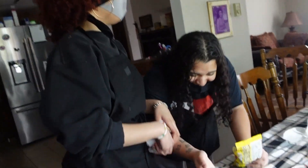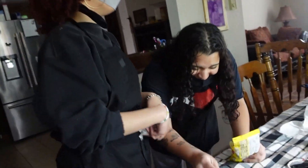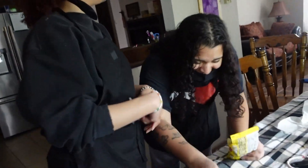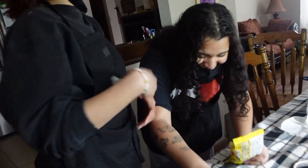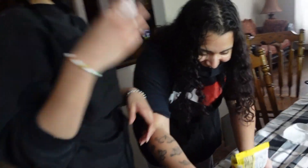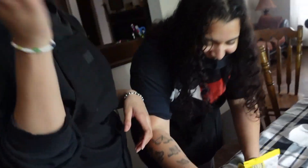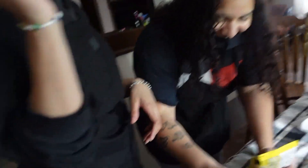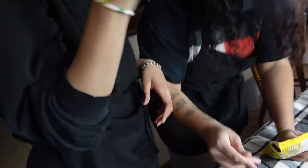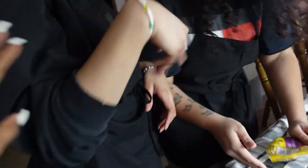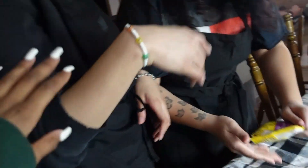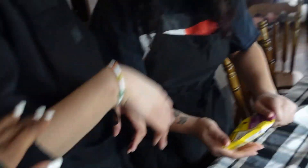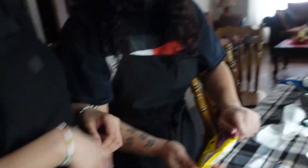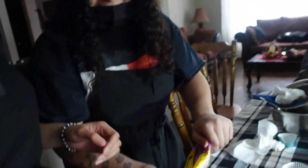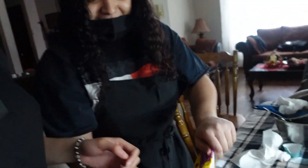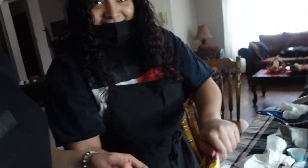I'm a wizard no